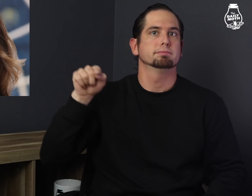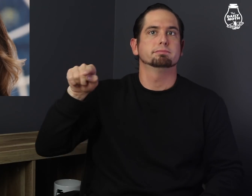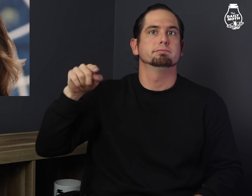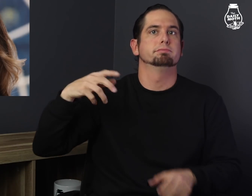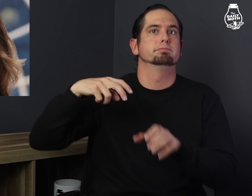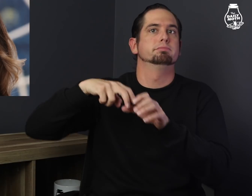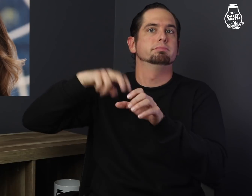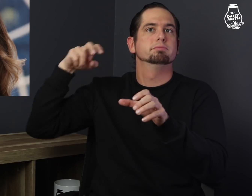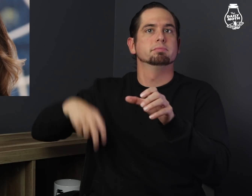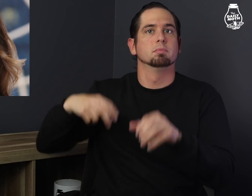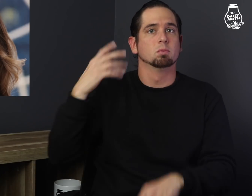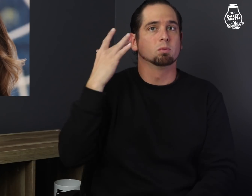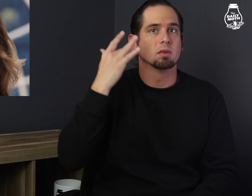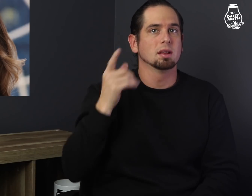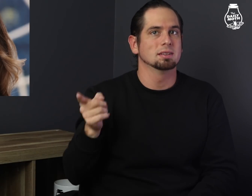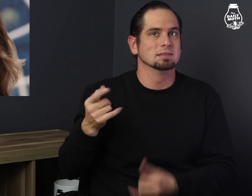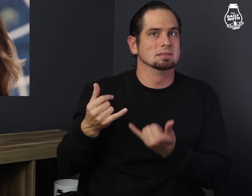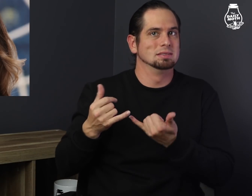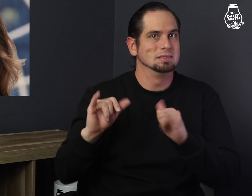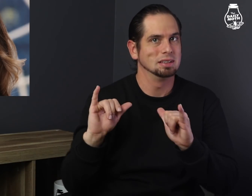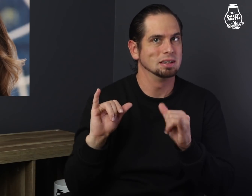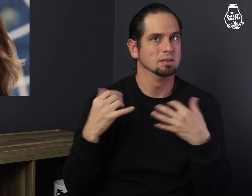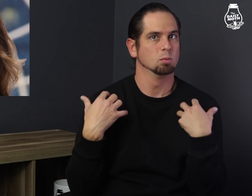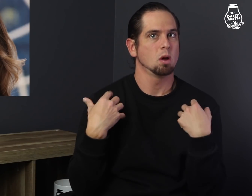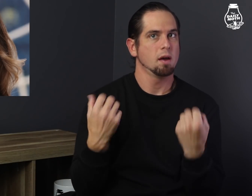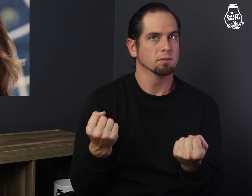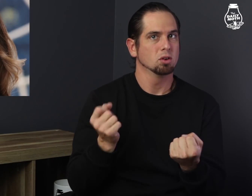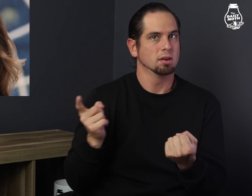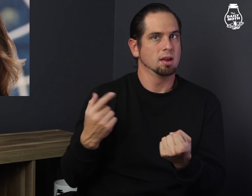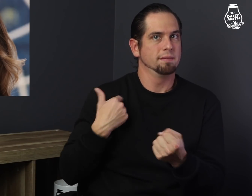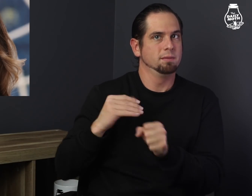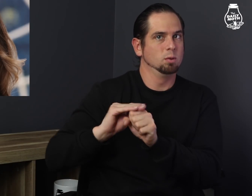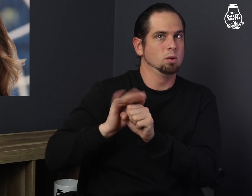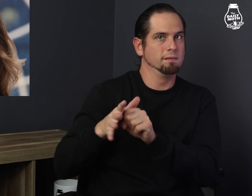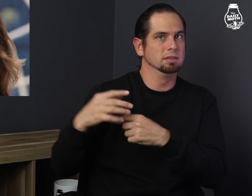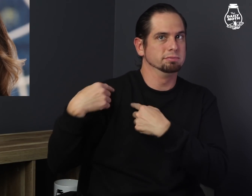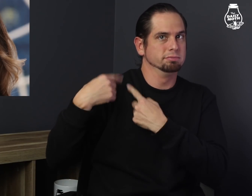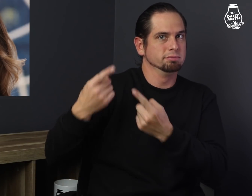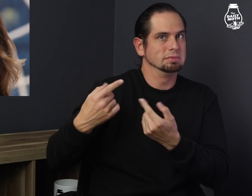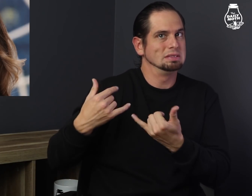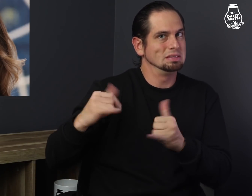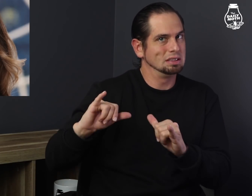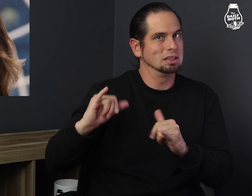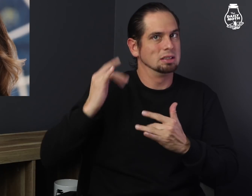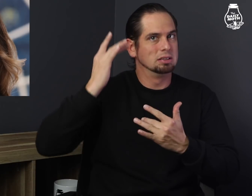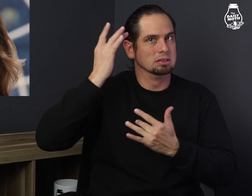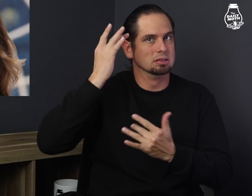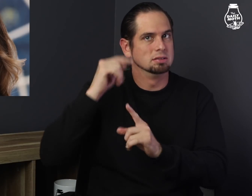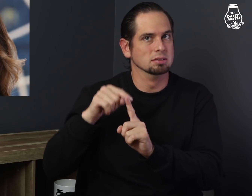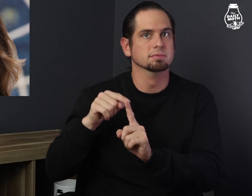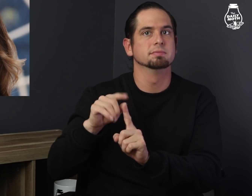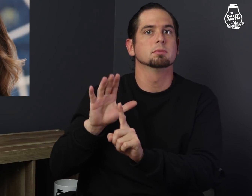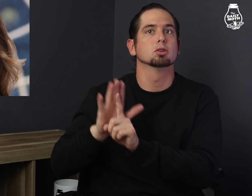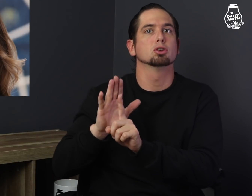but she dropped out because she is still recovering from the coronavirus.